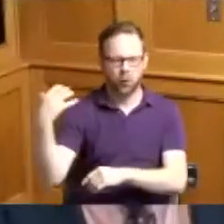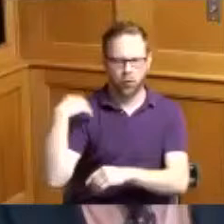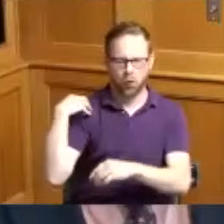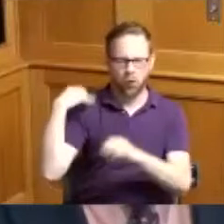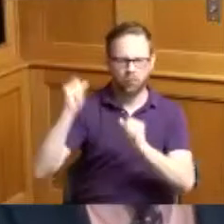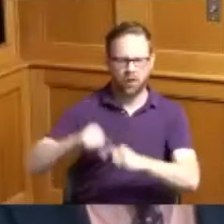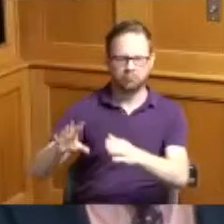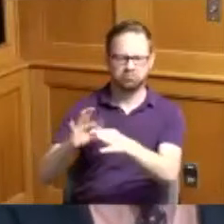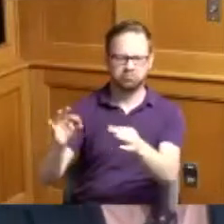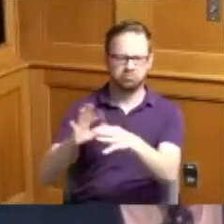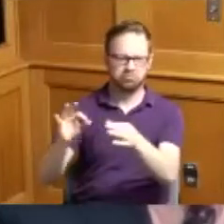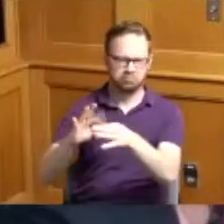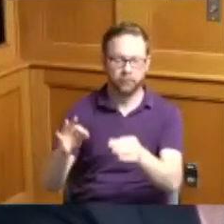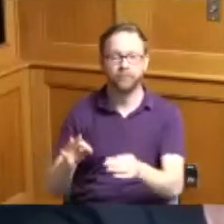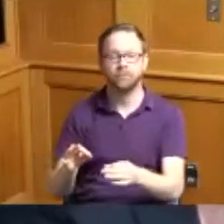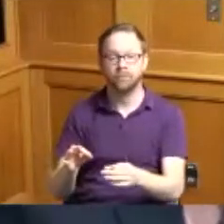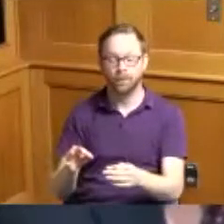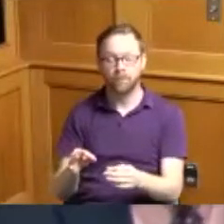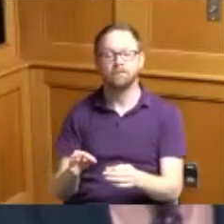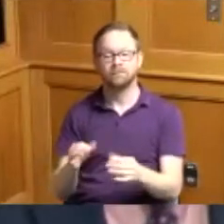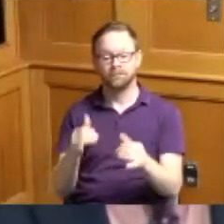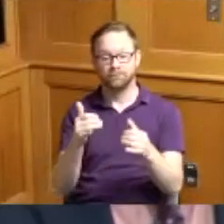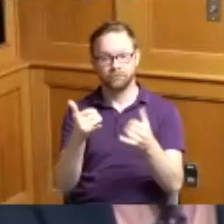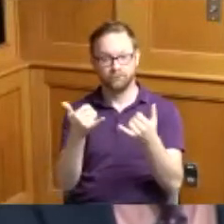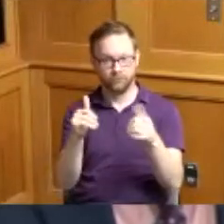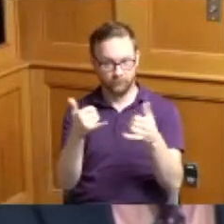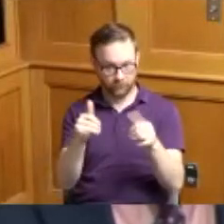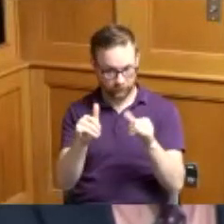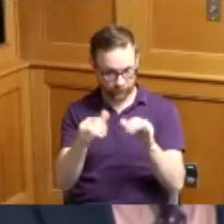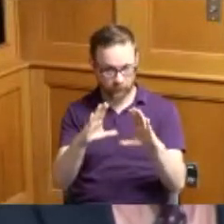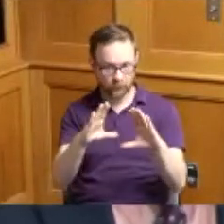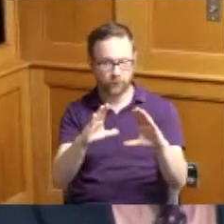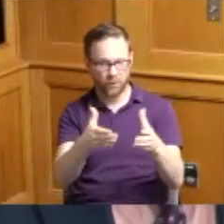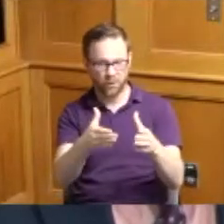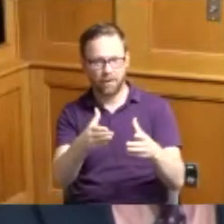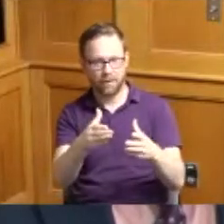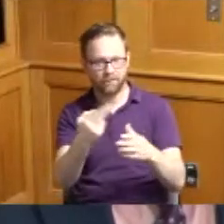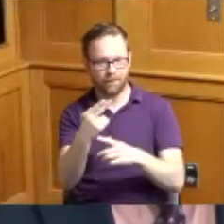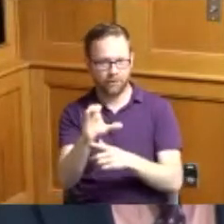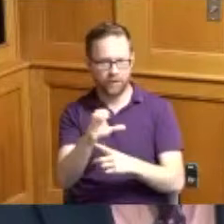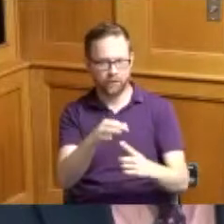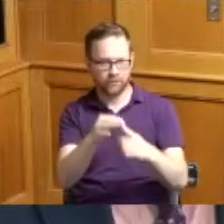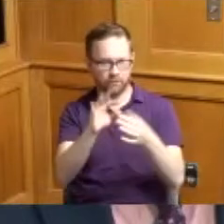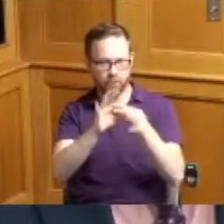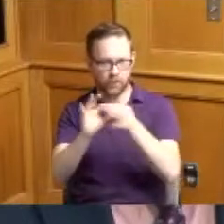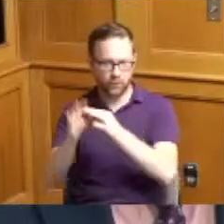so whereas the players of the Hamilton County Special Olympics softball team fought hard to